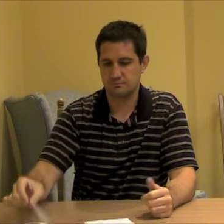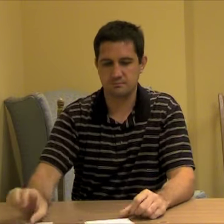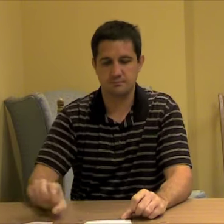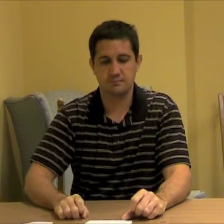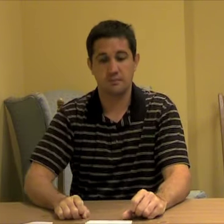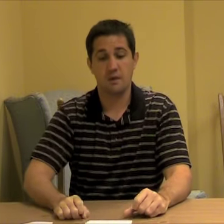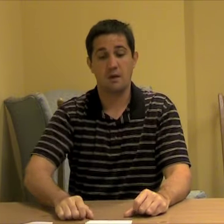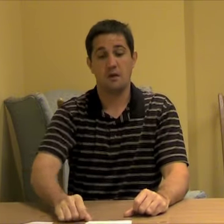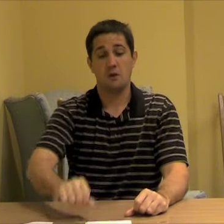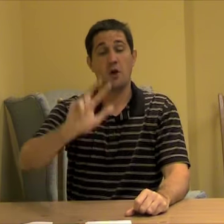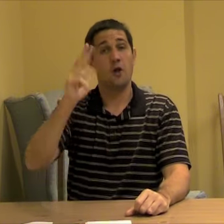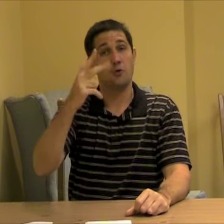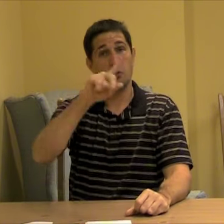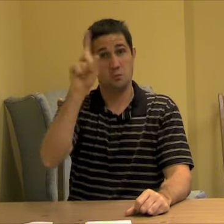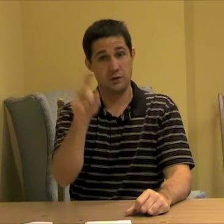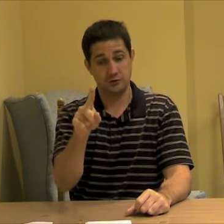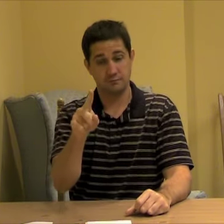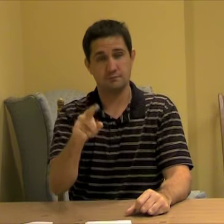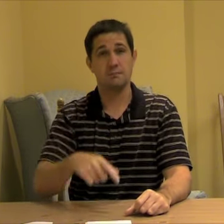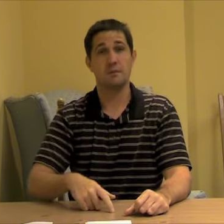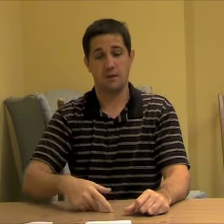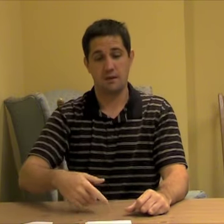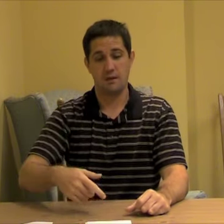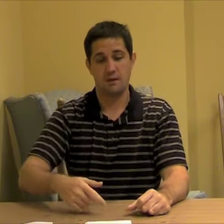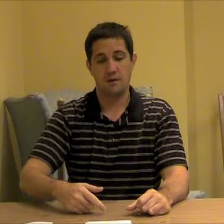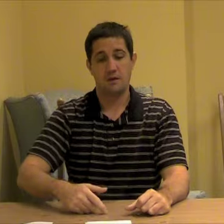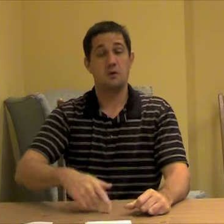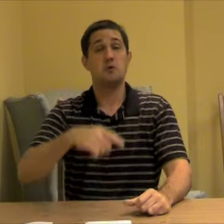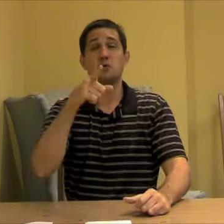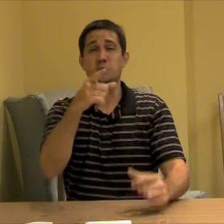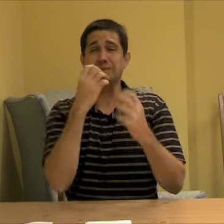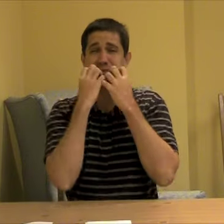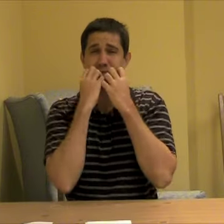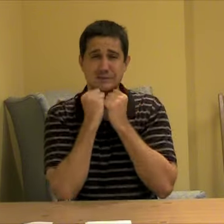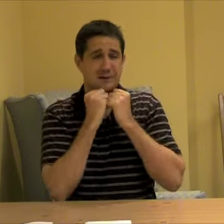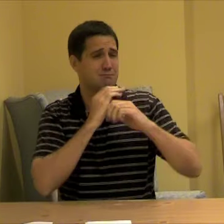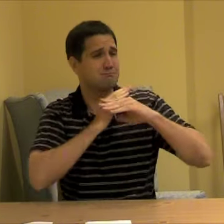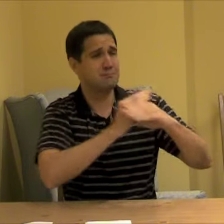Third question: Why is it important to protect the Earth?